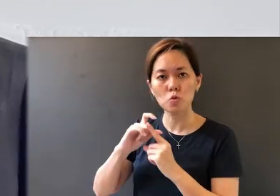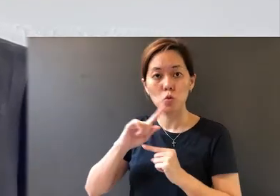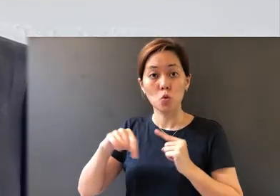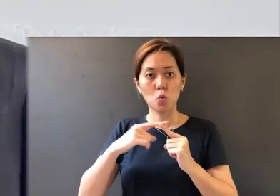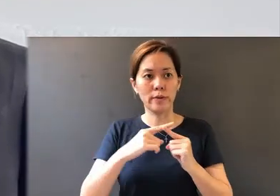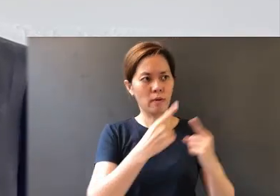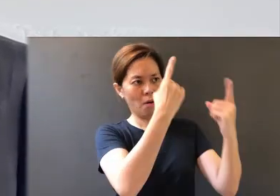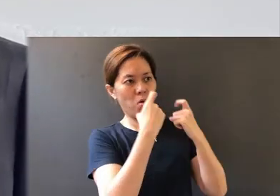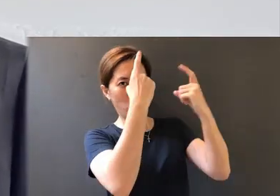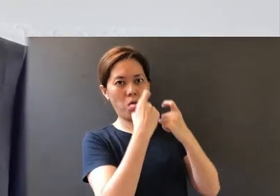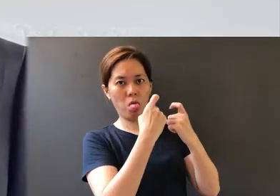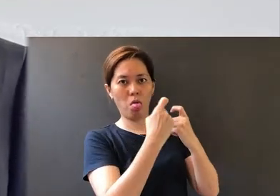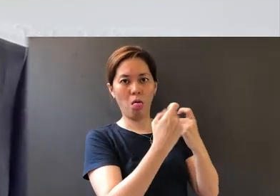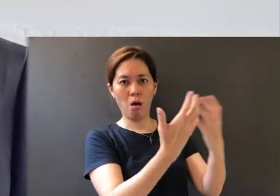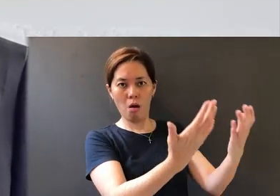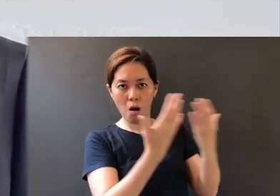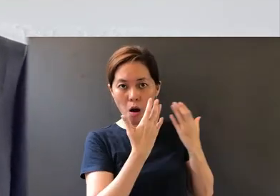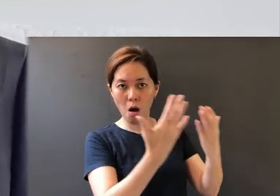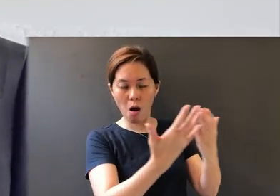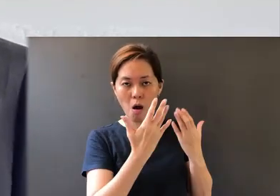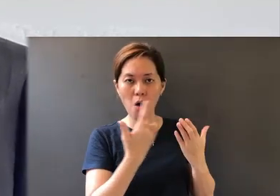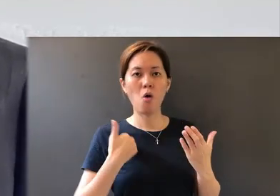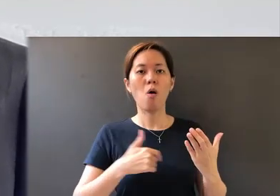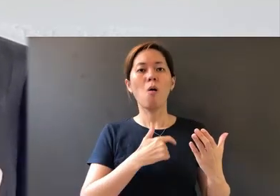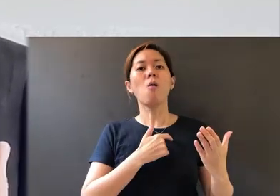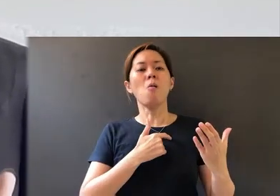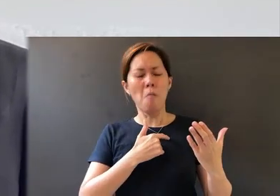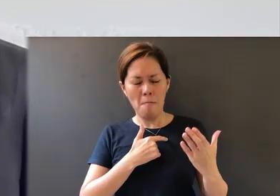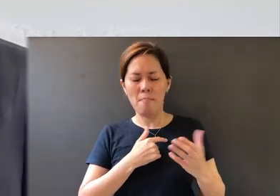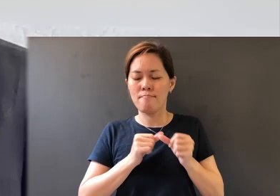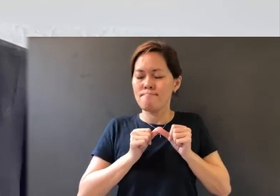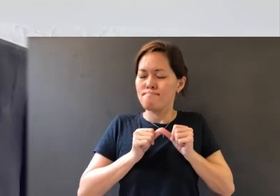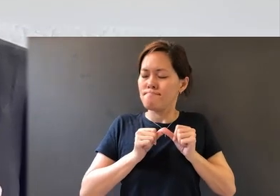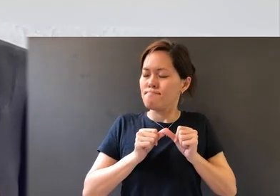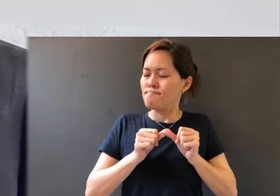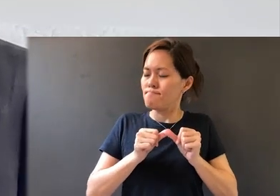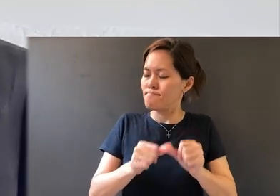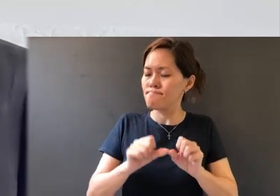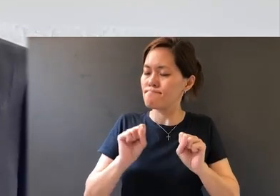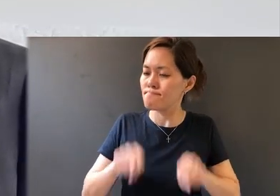tests and trials come along, we are able to persevere, with the Word of God